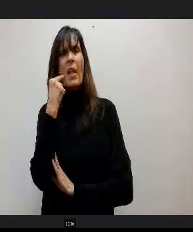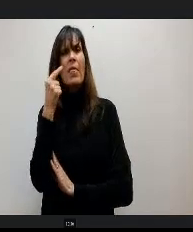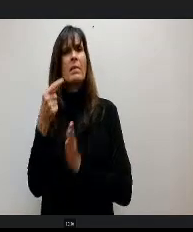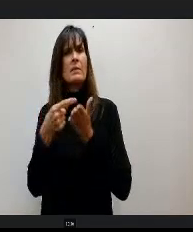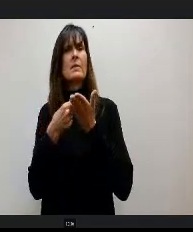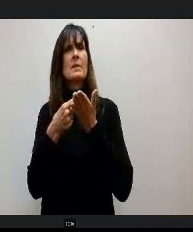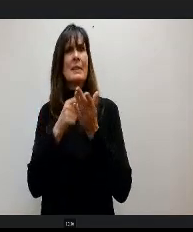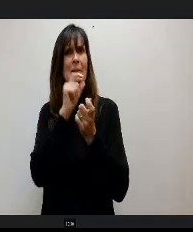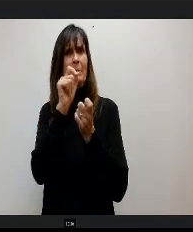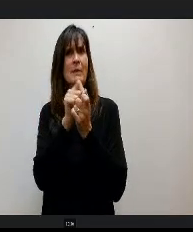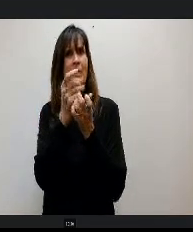That we.